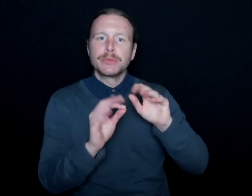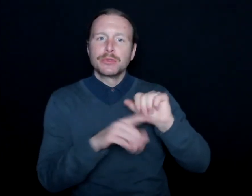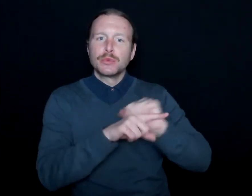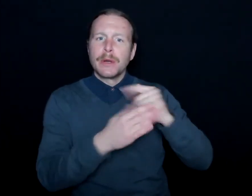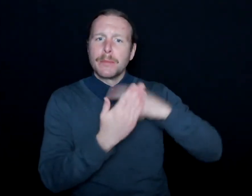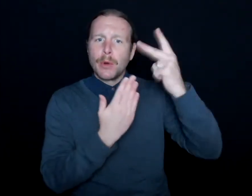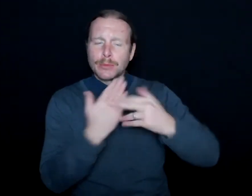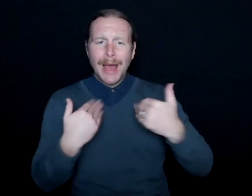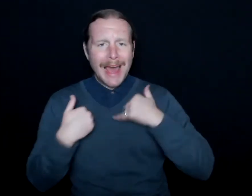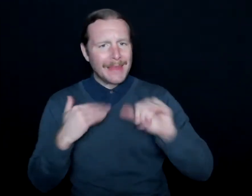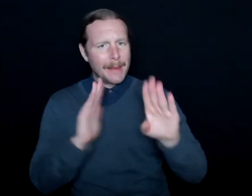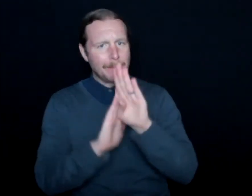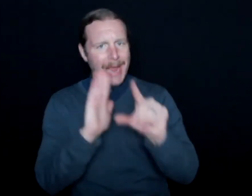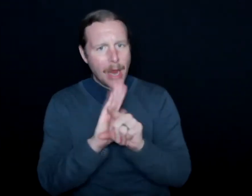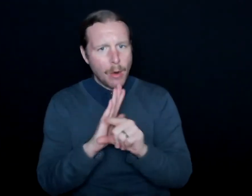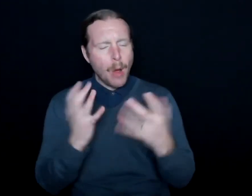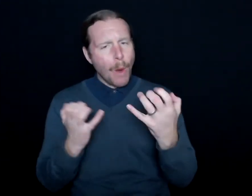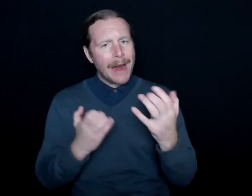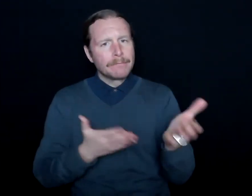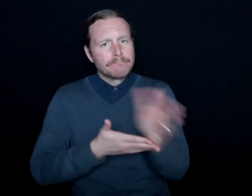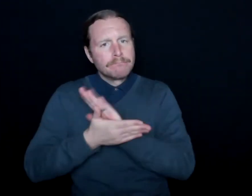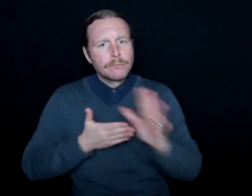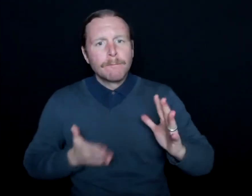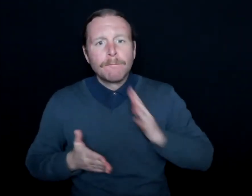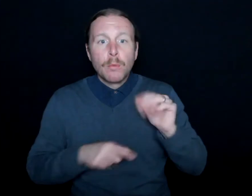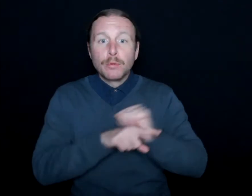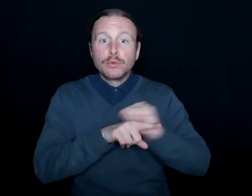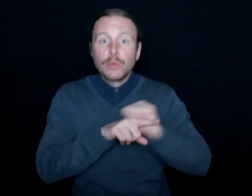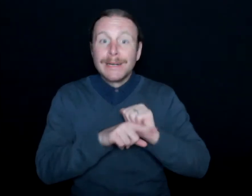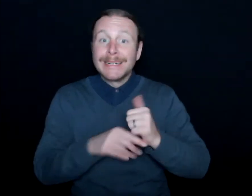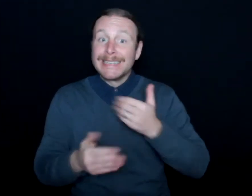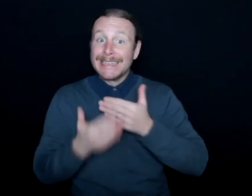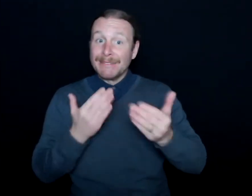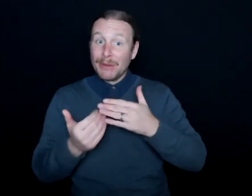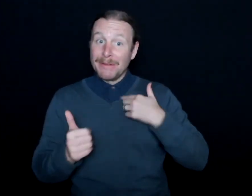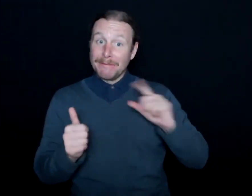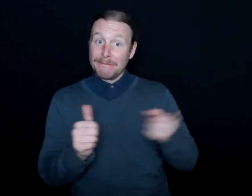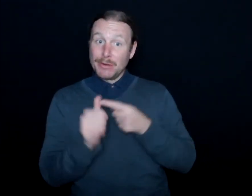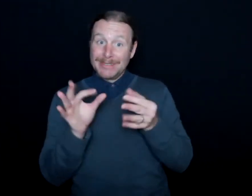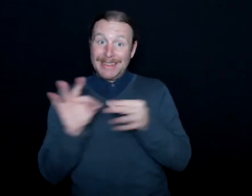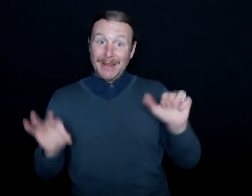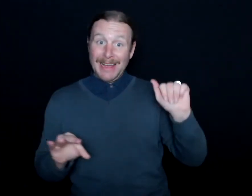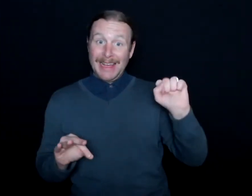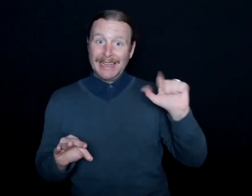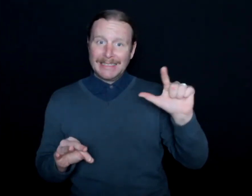I wanted to get formal training. And even though my first language is American Sign Language, I wanted to understand the ethics